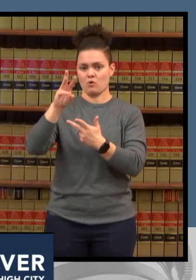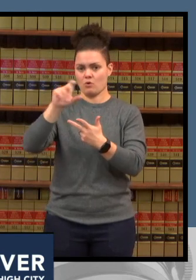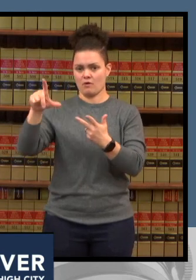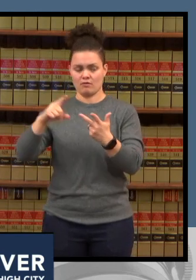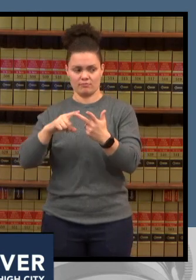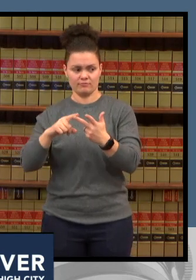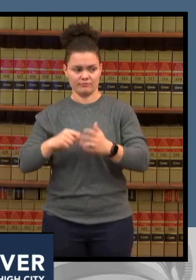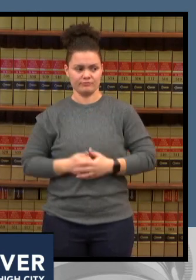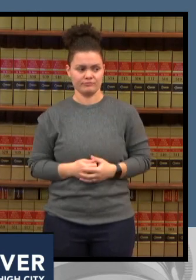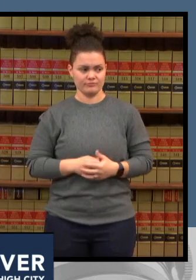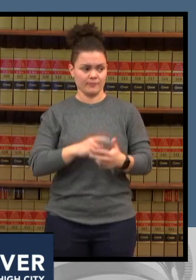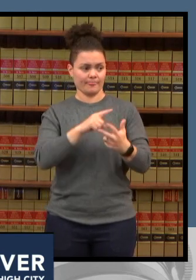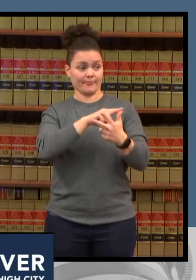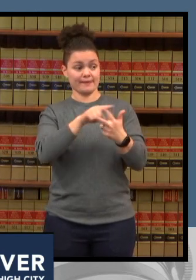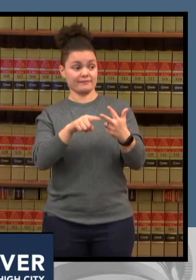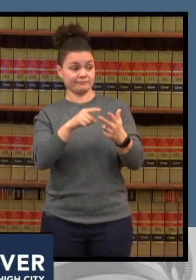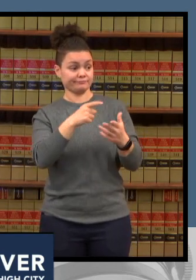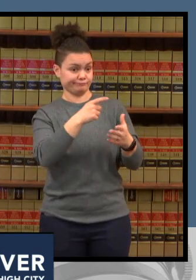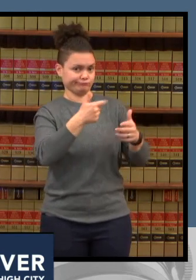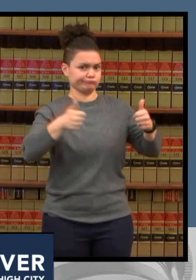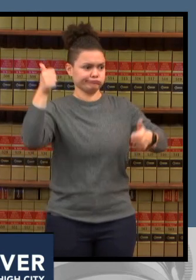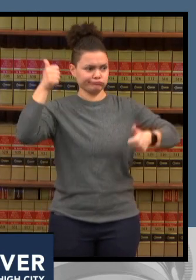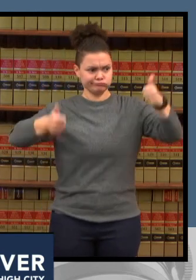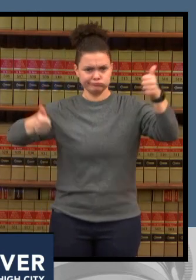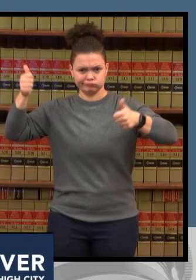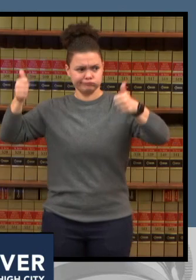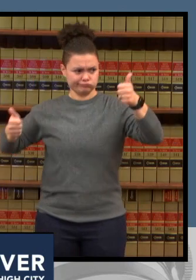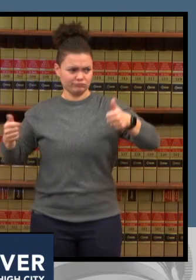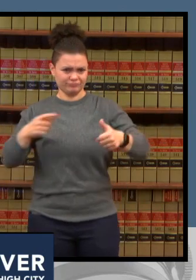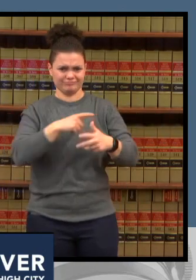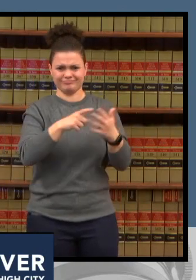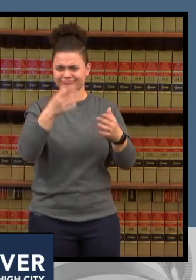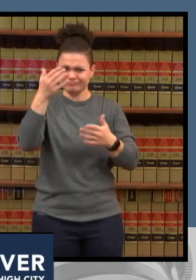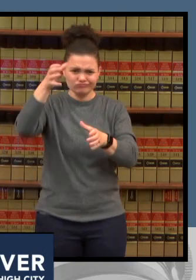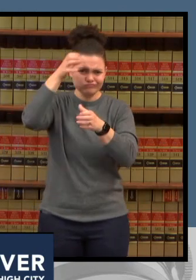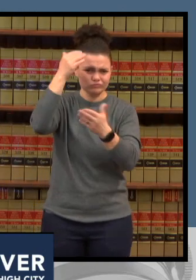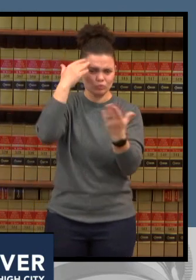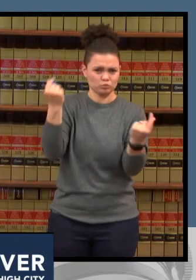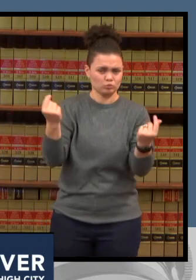for uc health and of course we always are glad to have our incomparable public health director